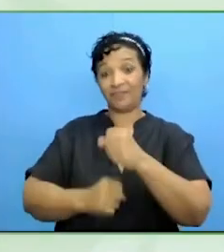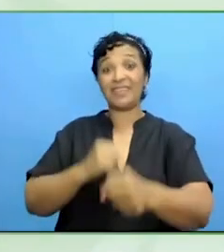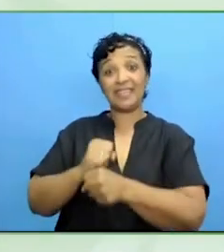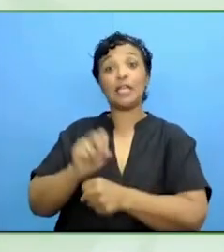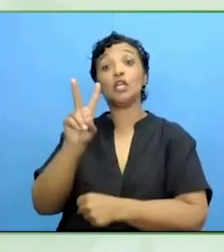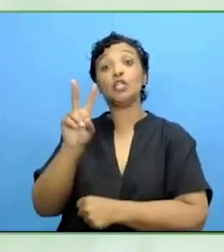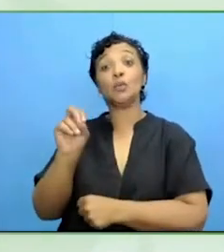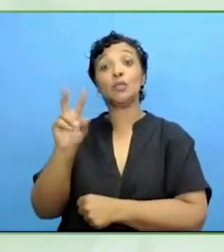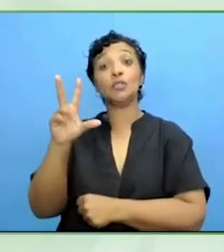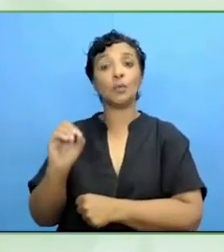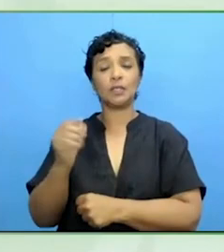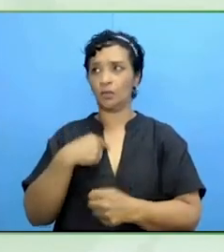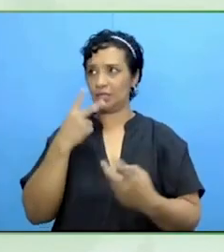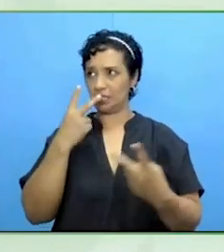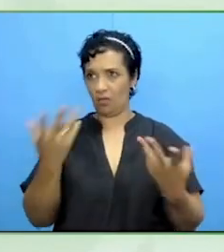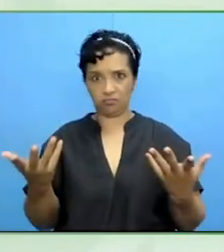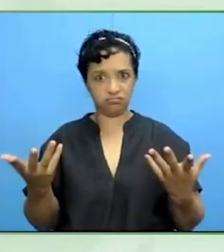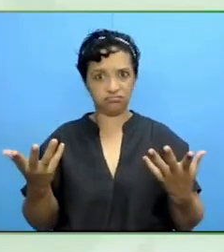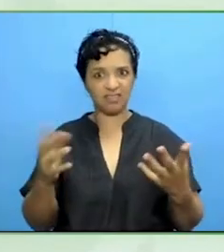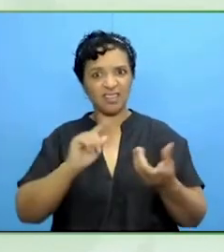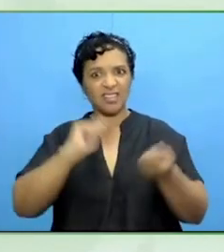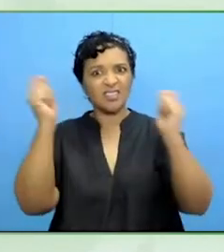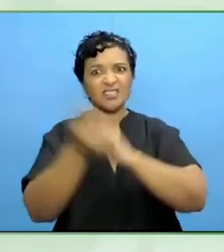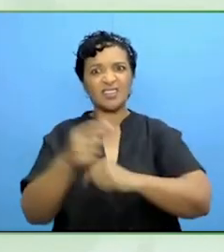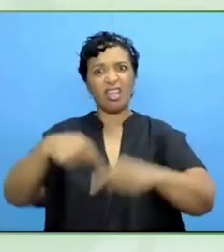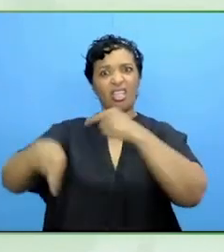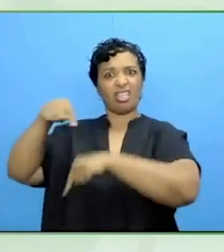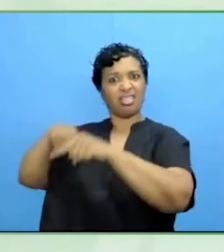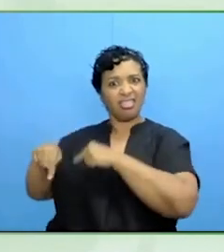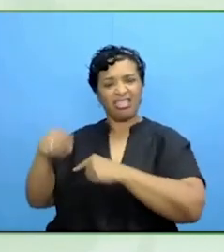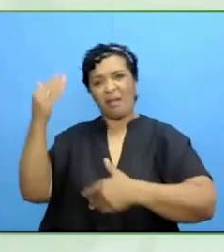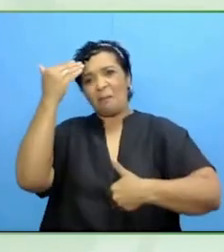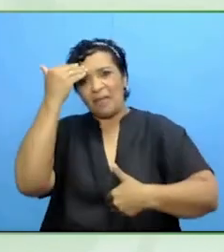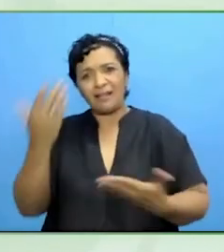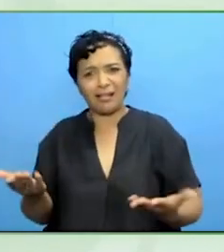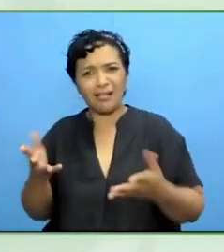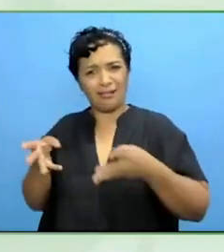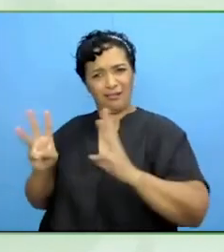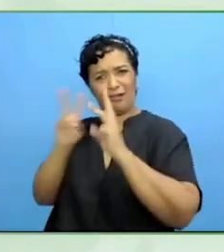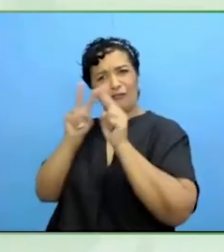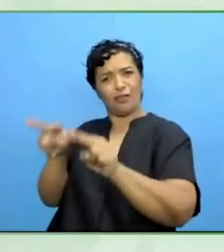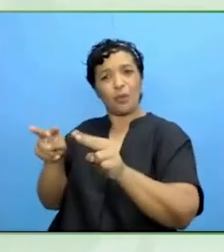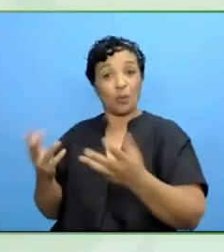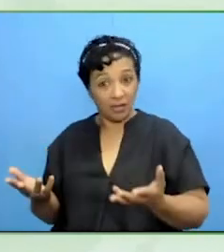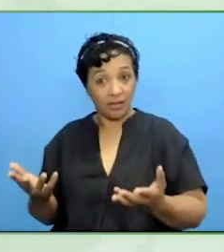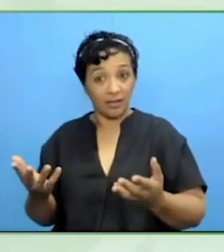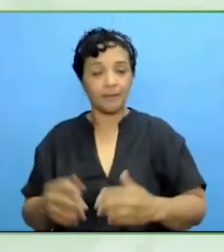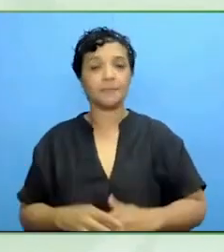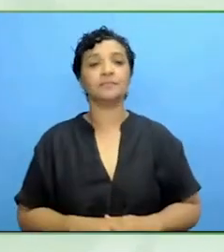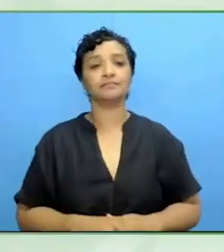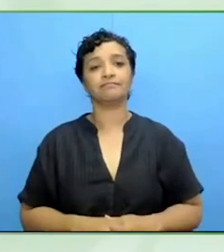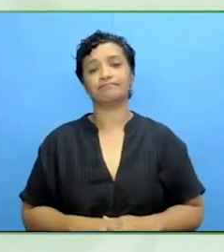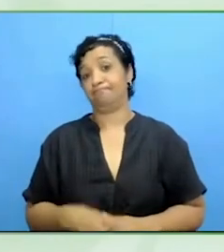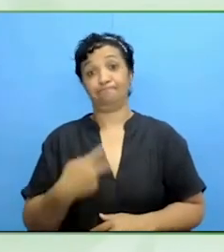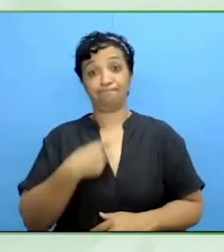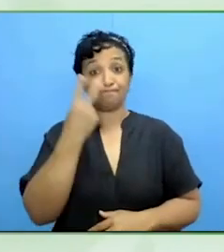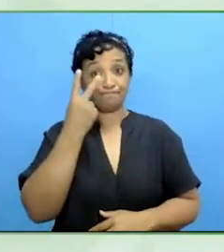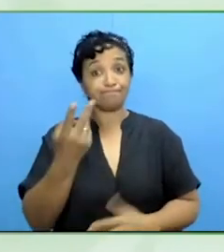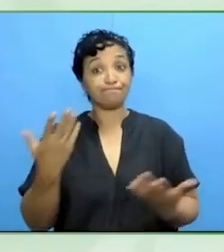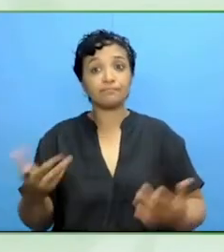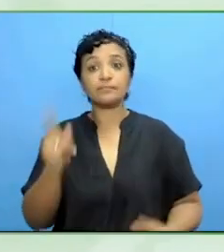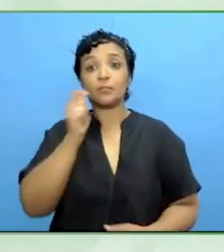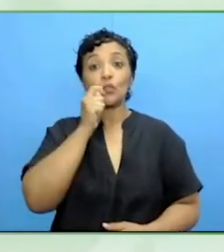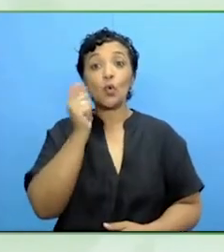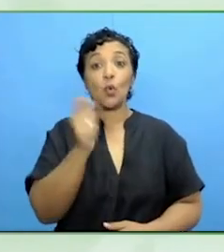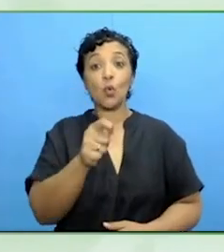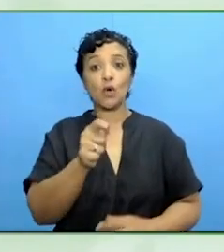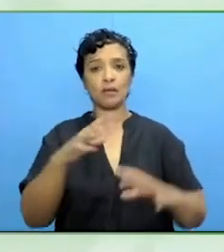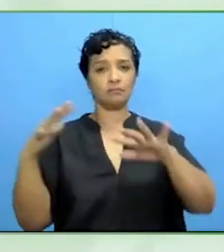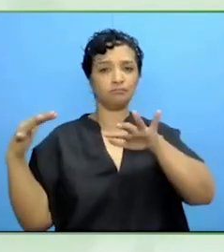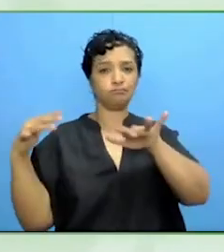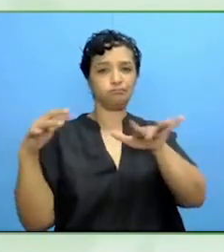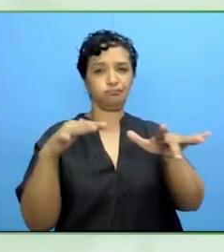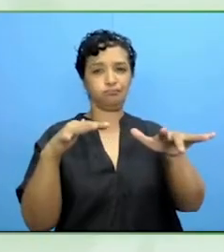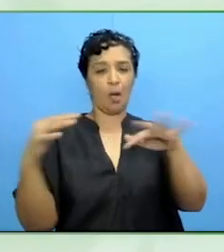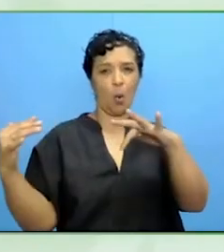And now we can see other effects like the war in Ukraine having an